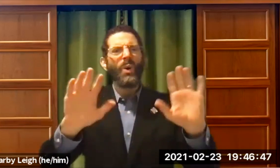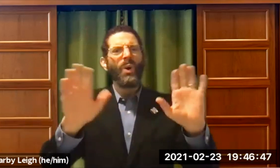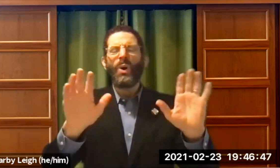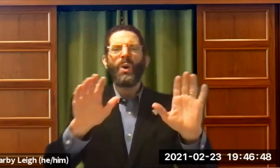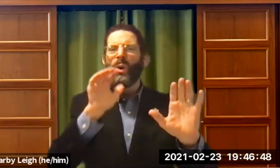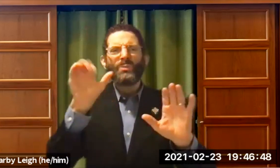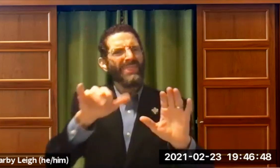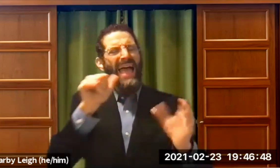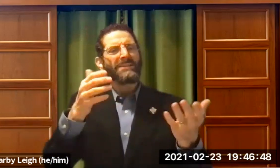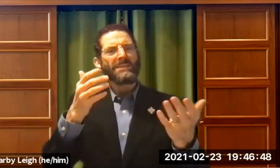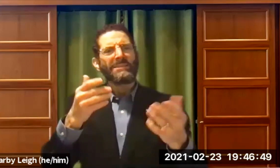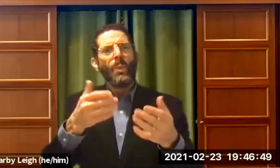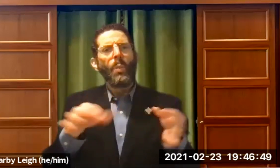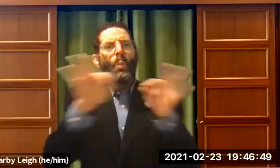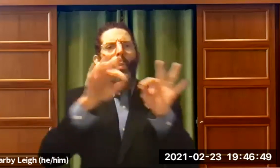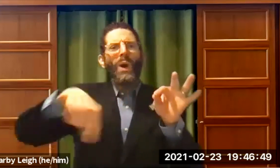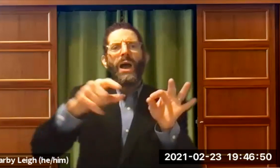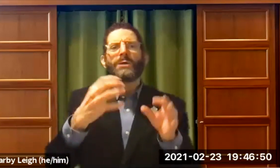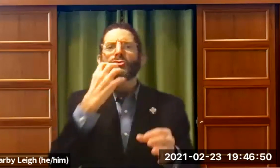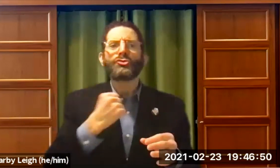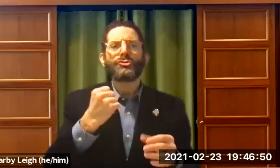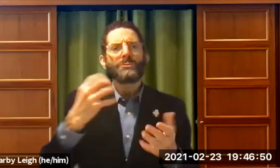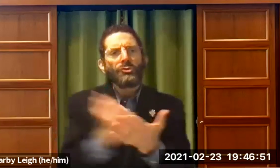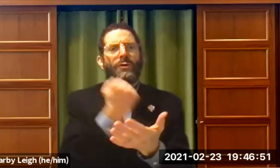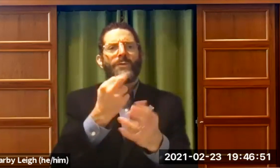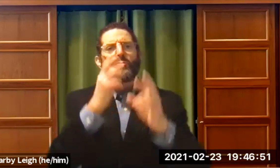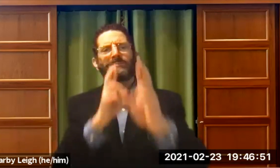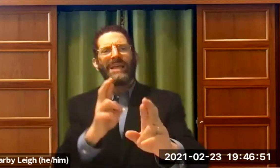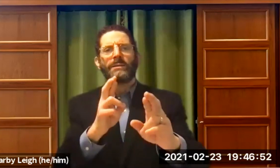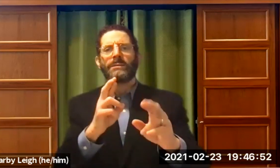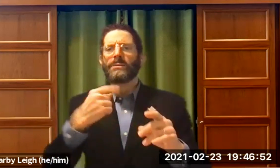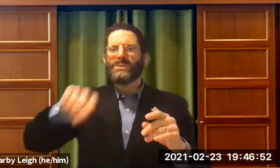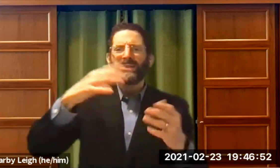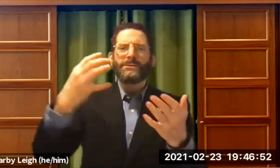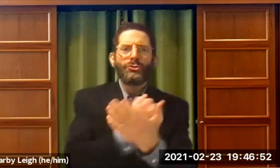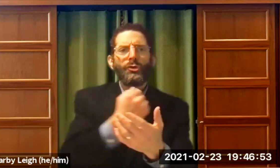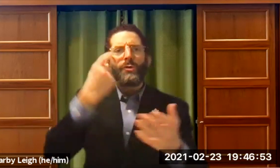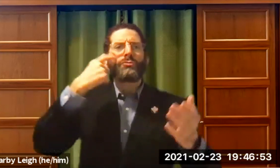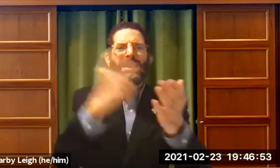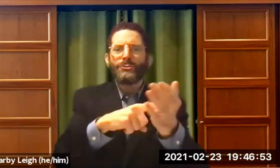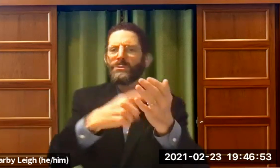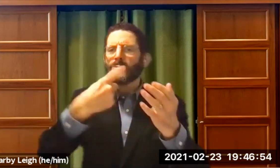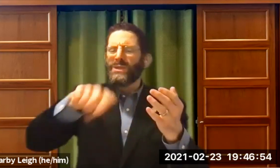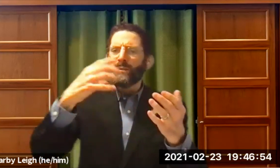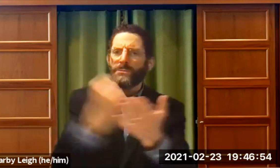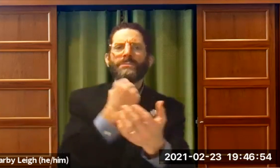not something less than or to be looked down on. That is really worth being respected for and being